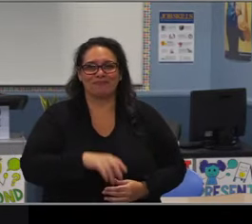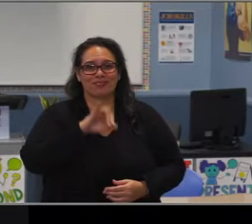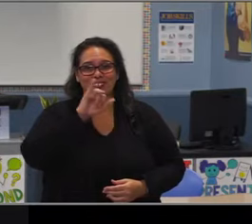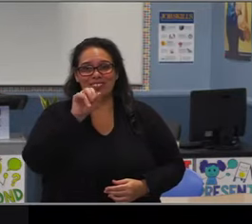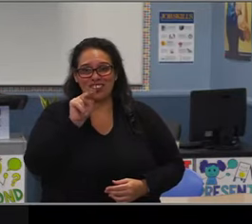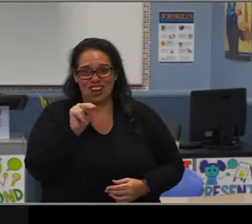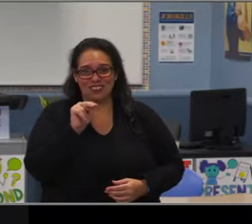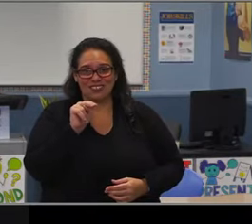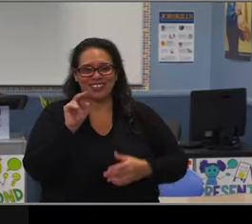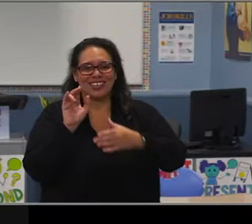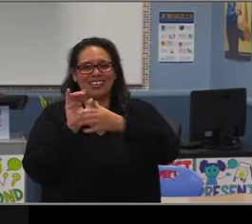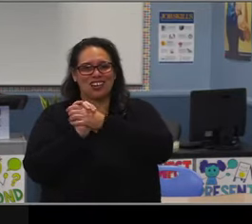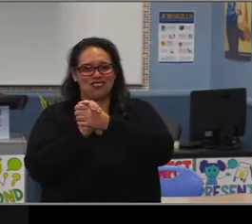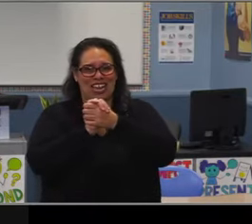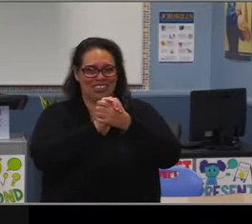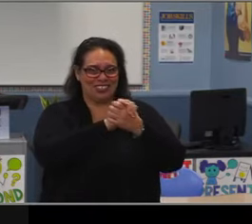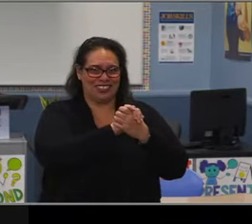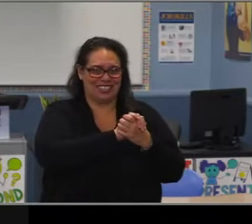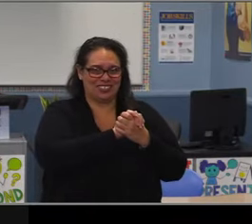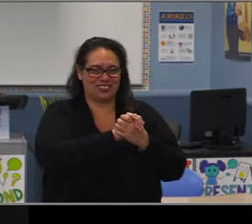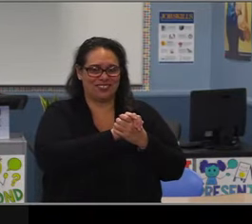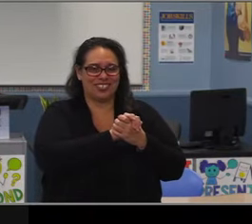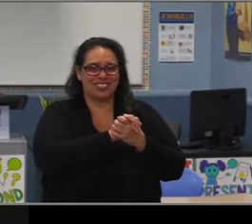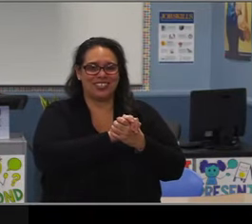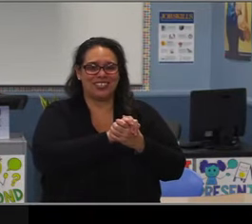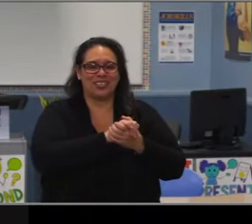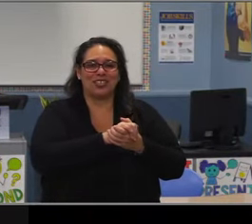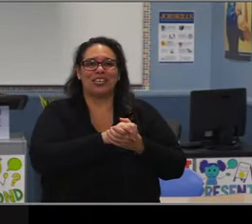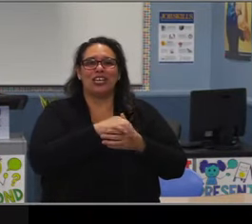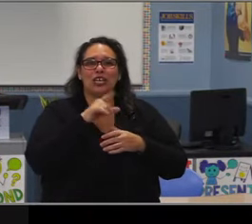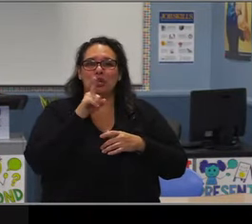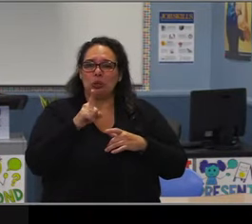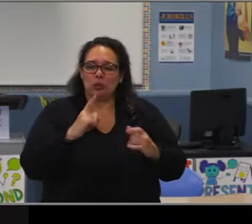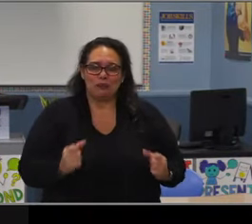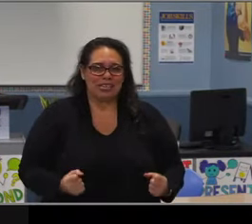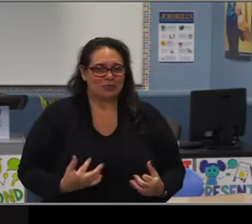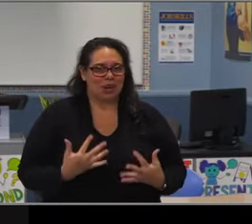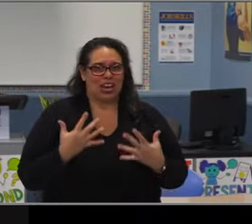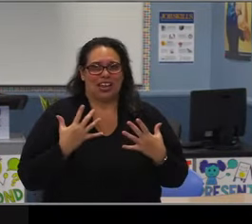thank you for always having that smile. And I just wanna wish you lots of luck in your retirement.